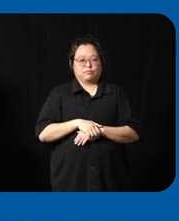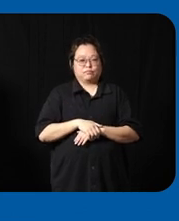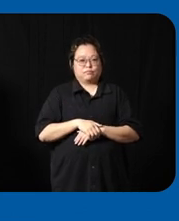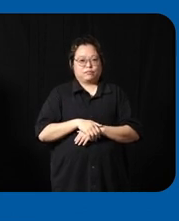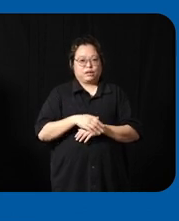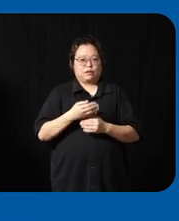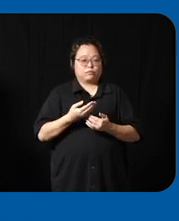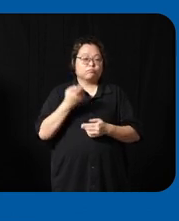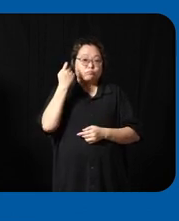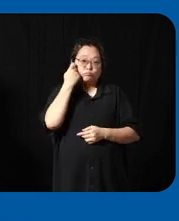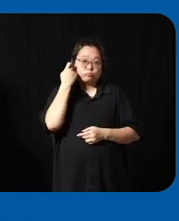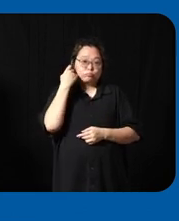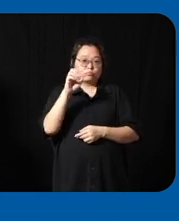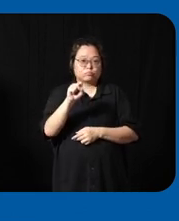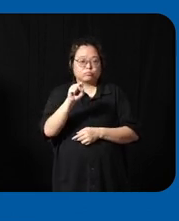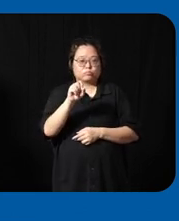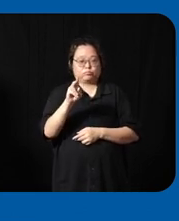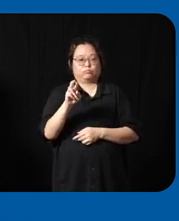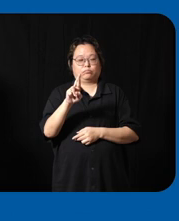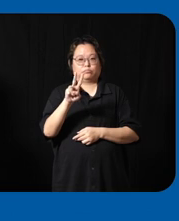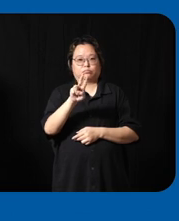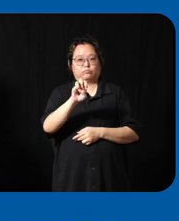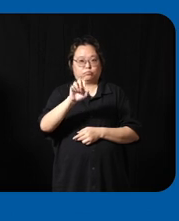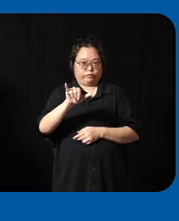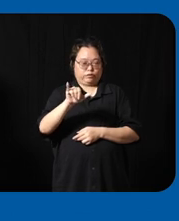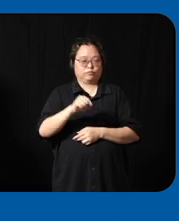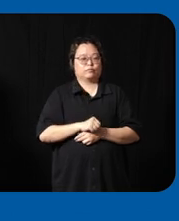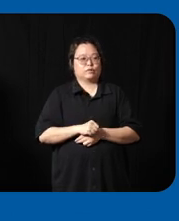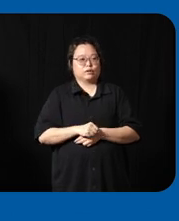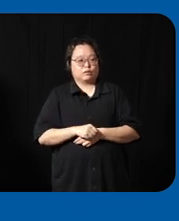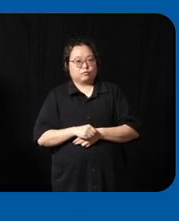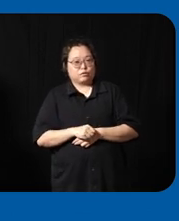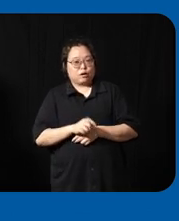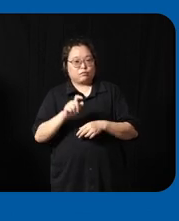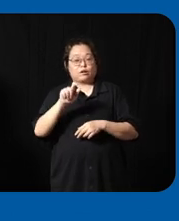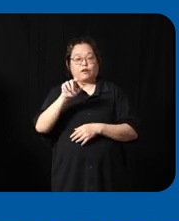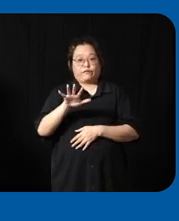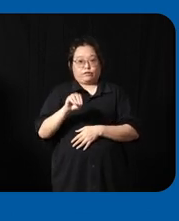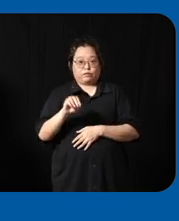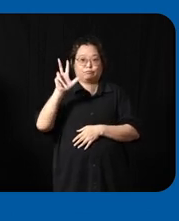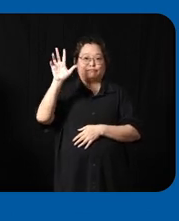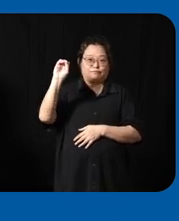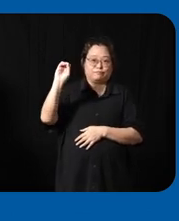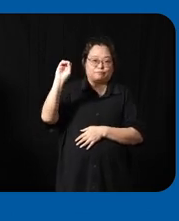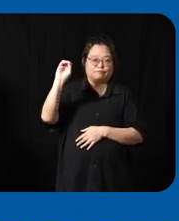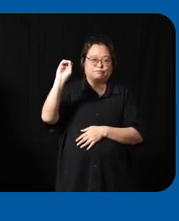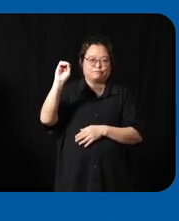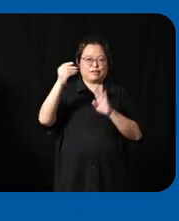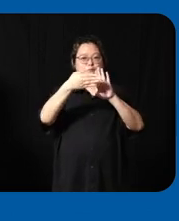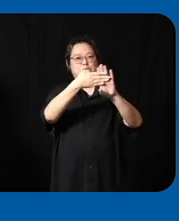in a recent survey that Cana did uh 13 out of the top 50 most love brands in terms of Market